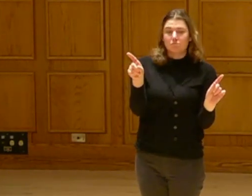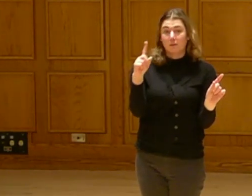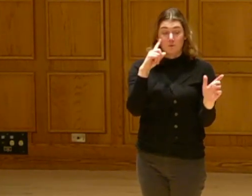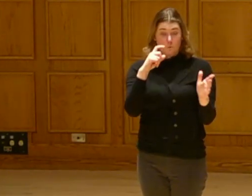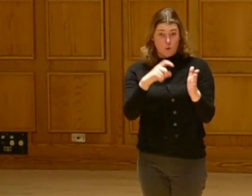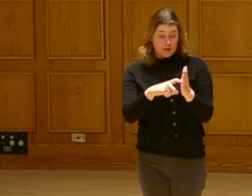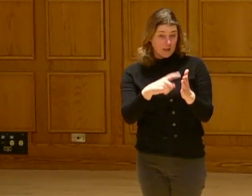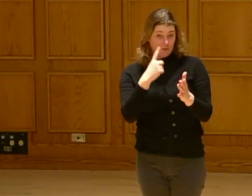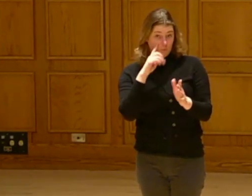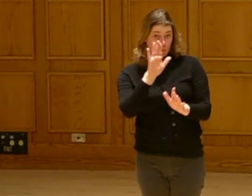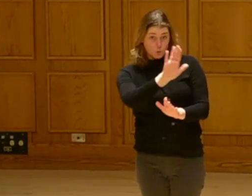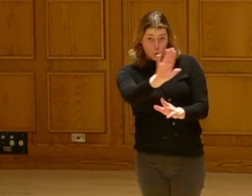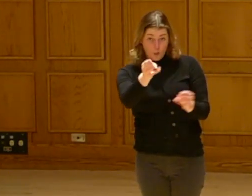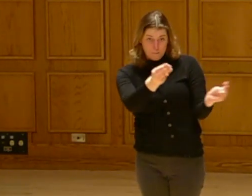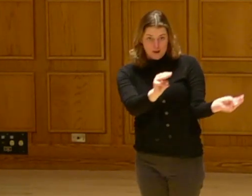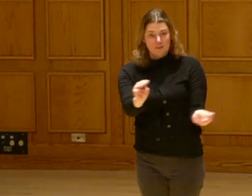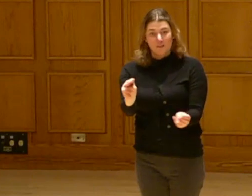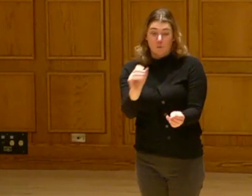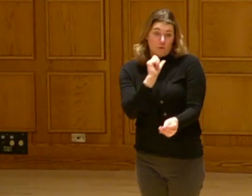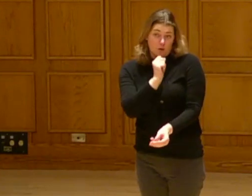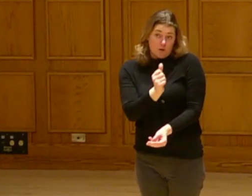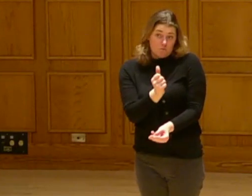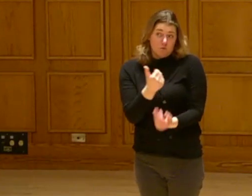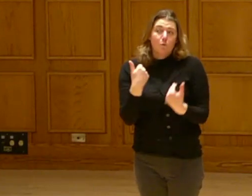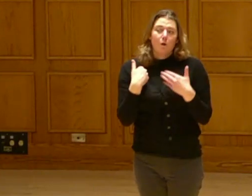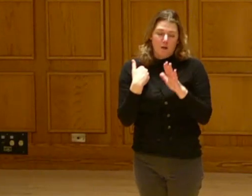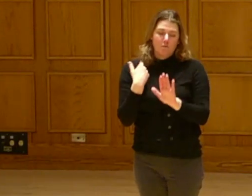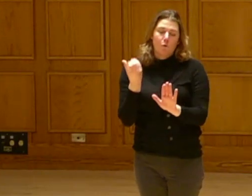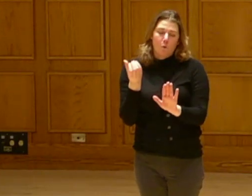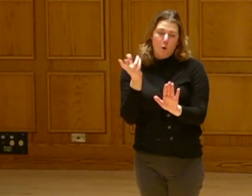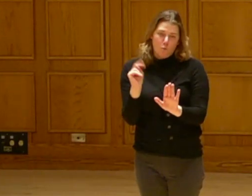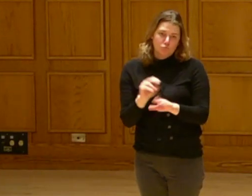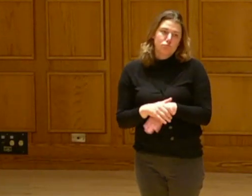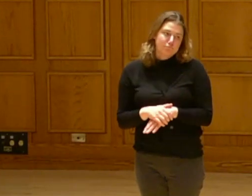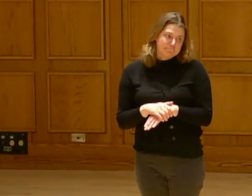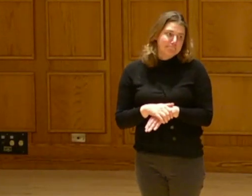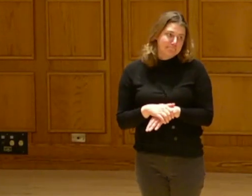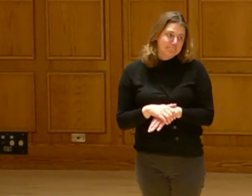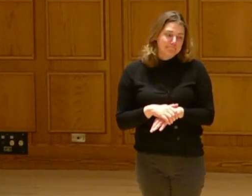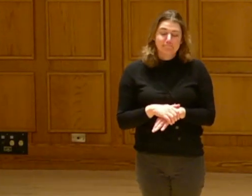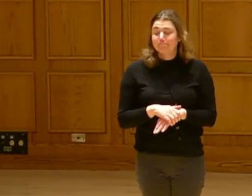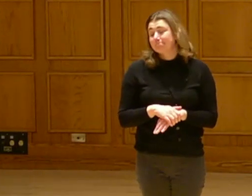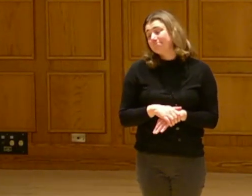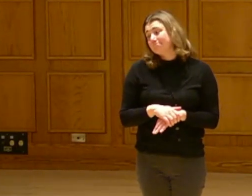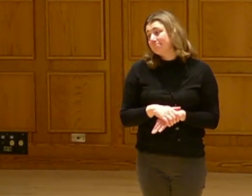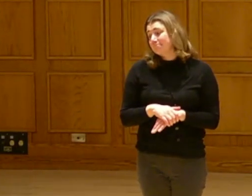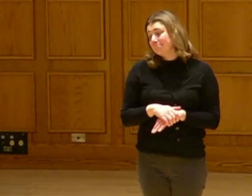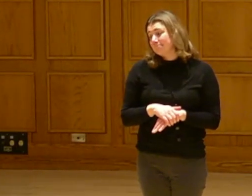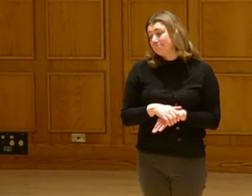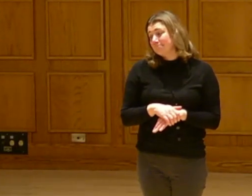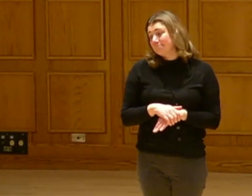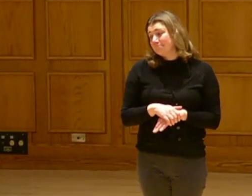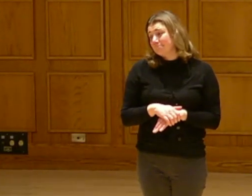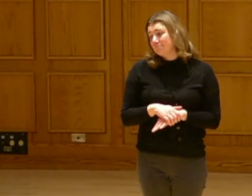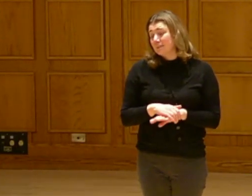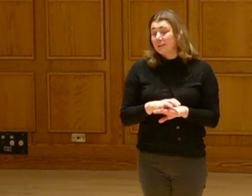I have my methods. Each and every one of you, whether you are recognized for them or not, have your methods as well.